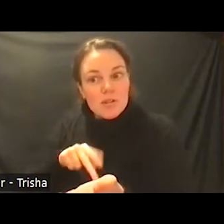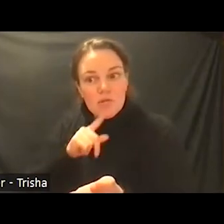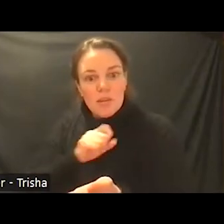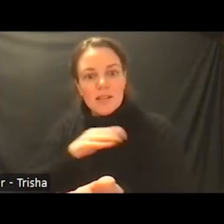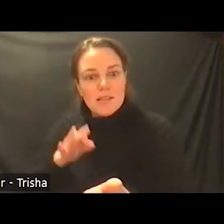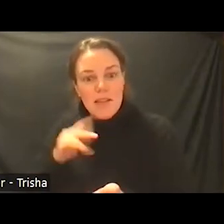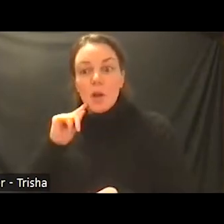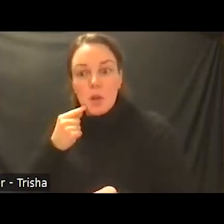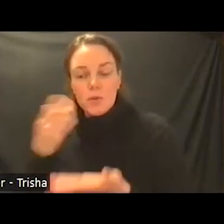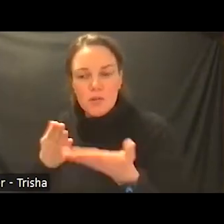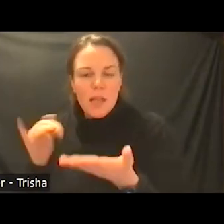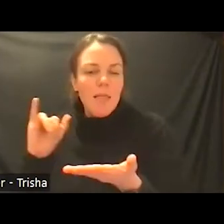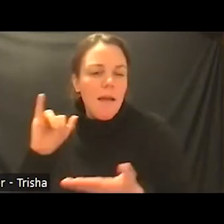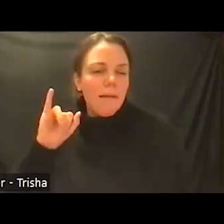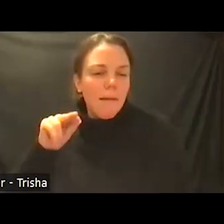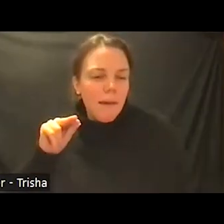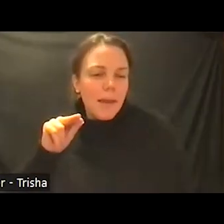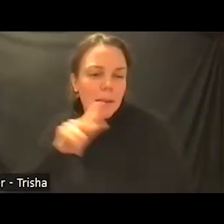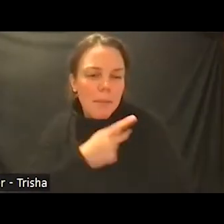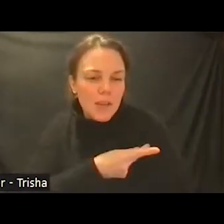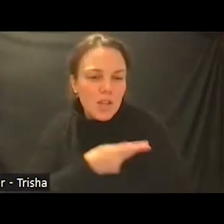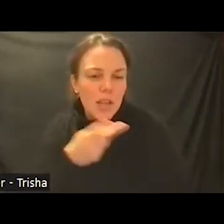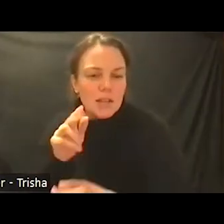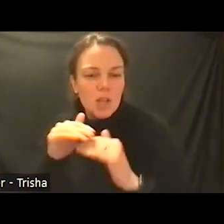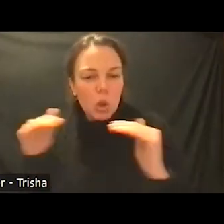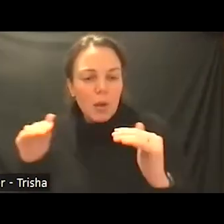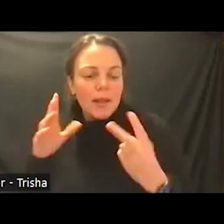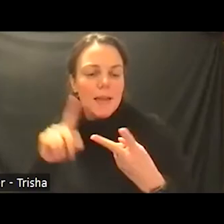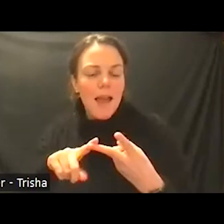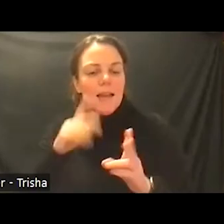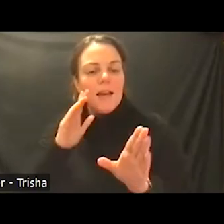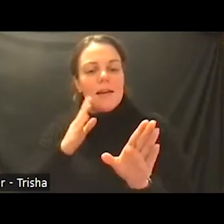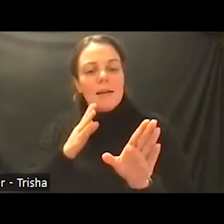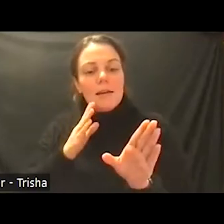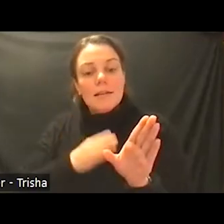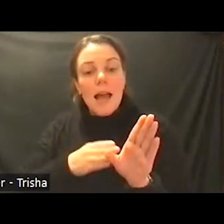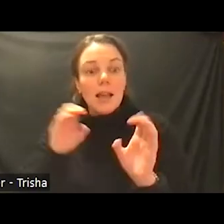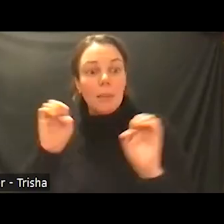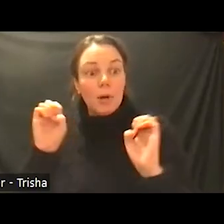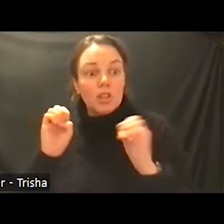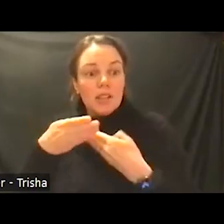such as our inpatient units and the psychiatric emergency room 24 hours a day seven days a week